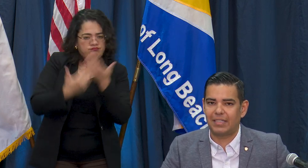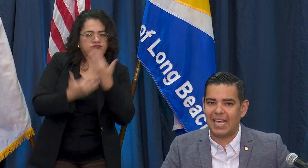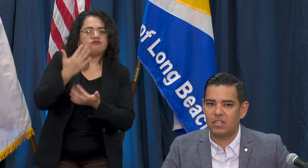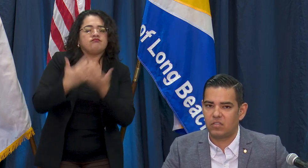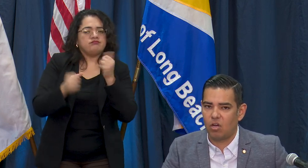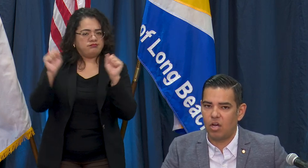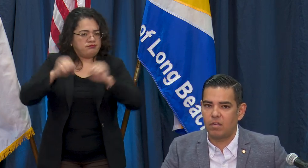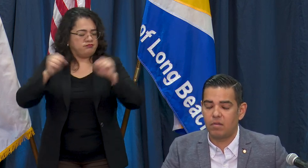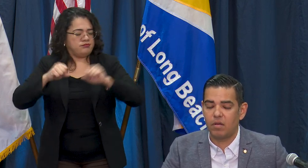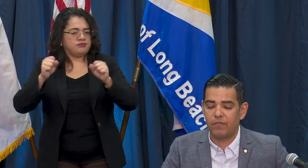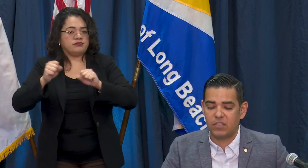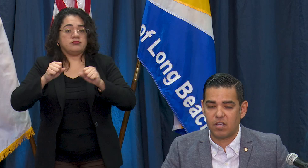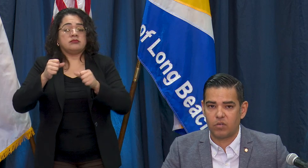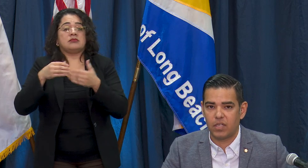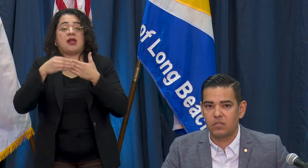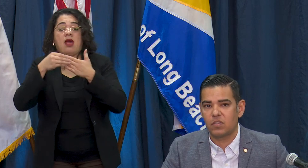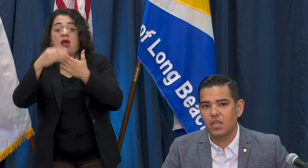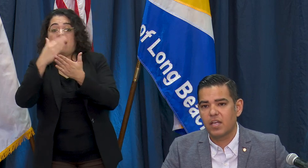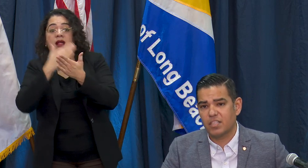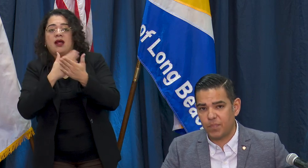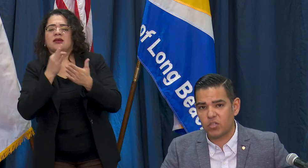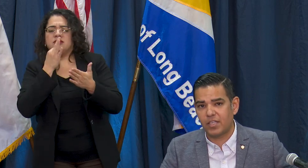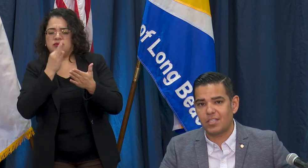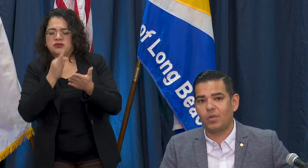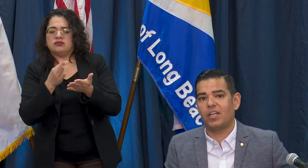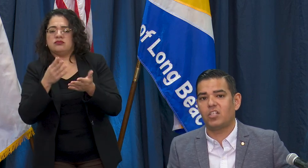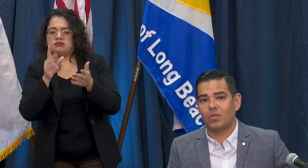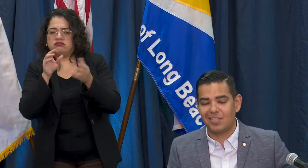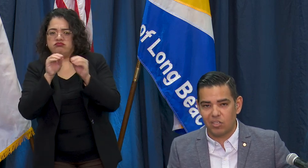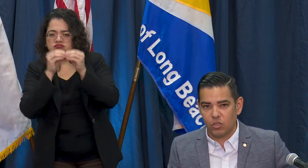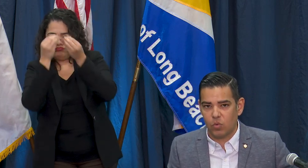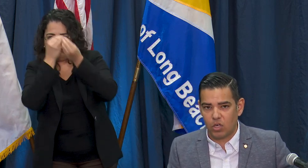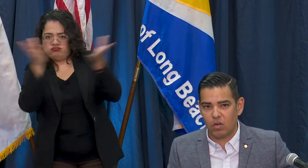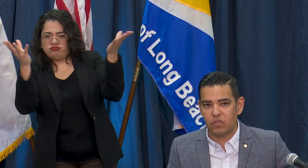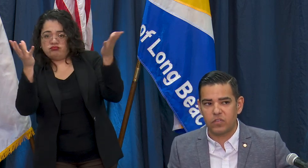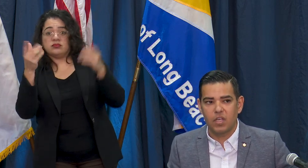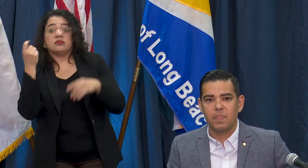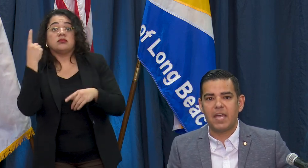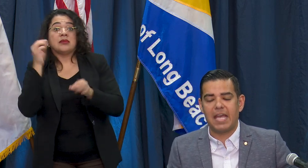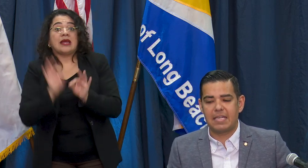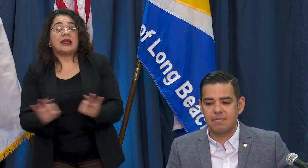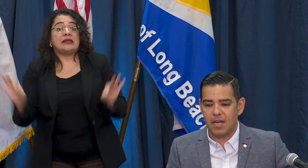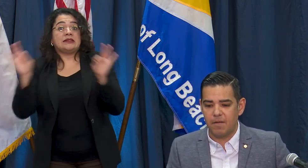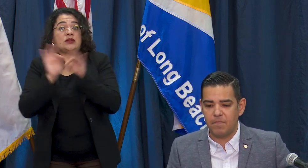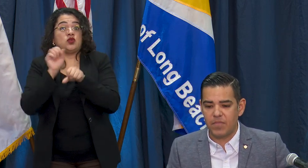guidance on face coverings especially as they relate to essential workers and